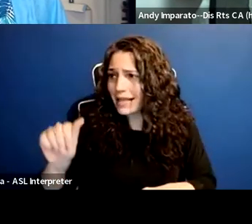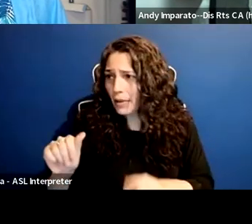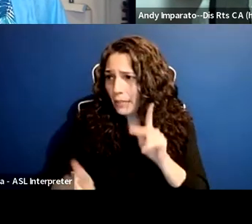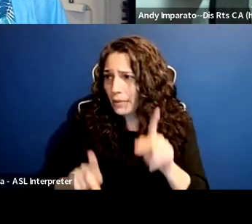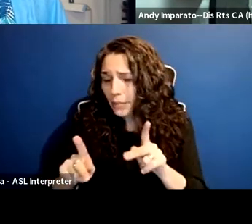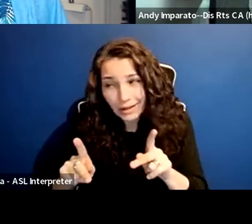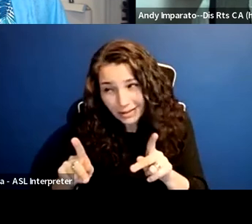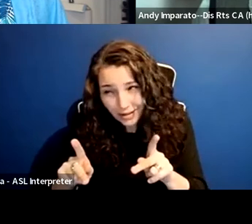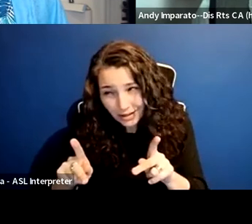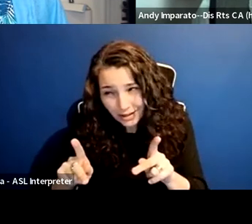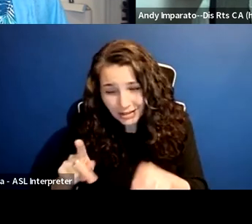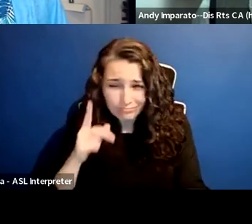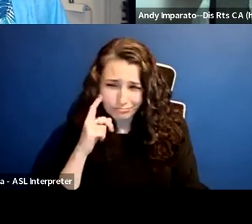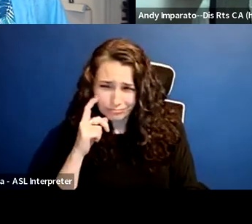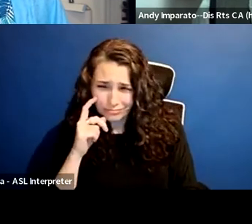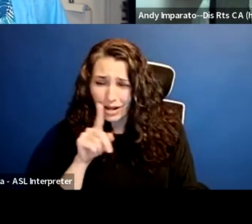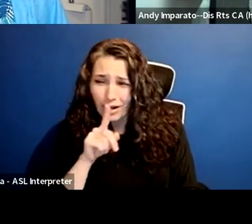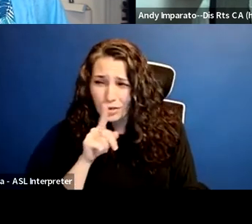even if they narrow it down to blind individuals.